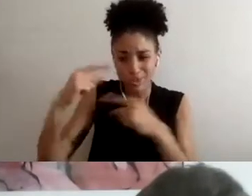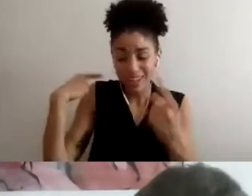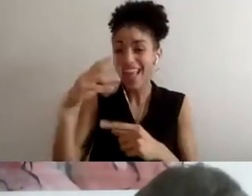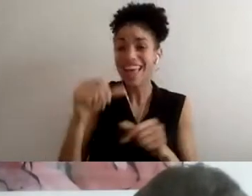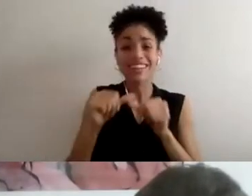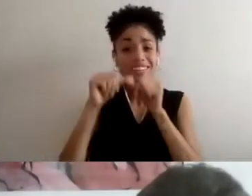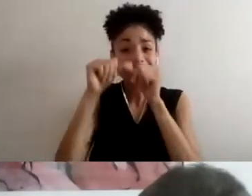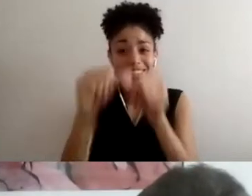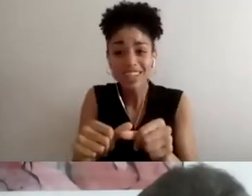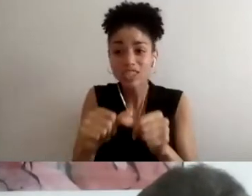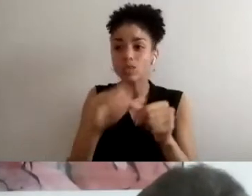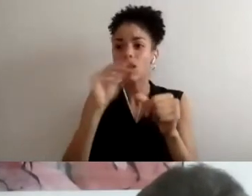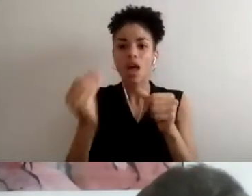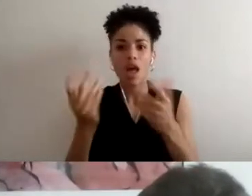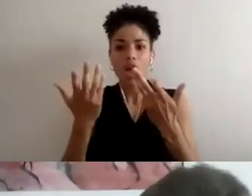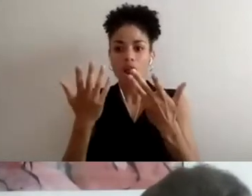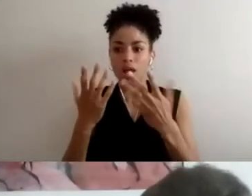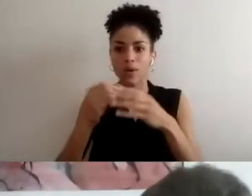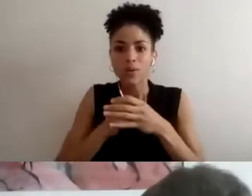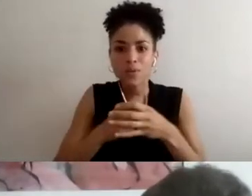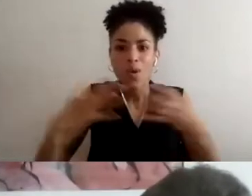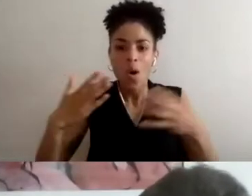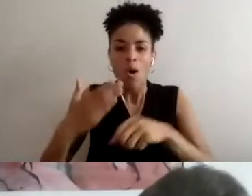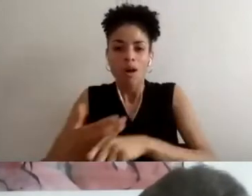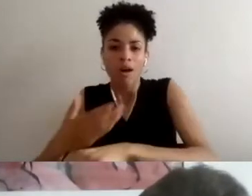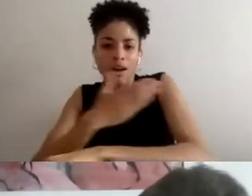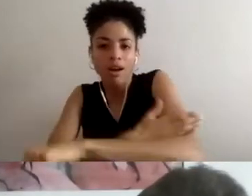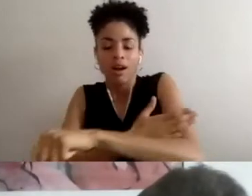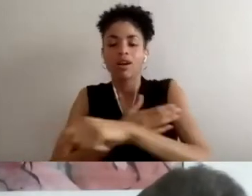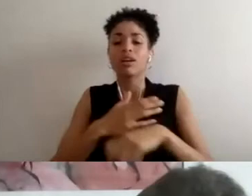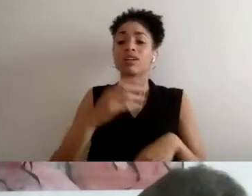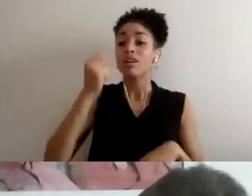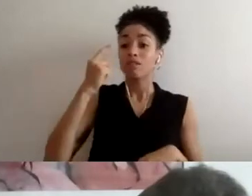built upon. And so, for me disability justice means understanding